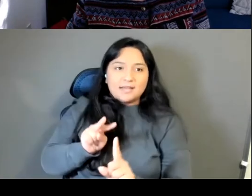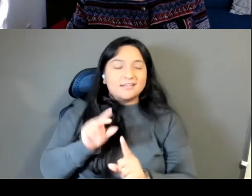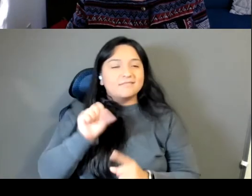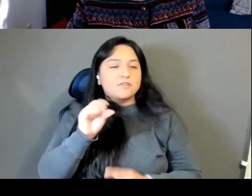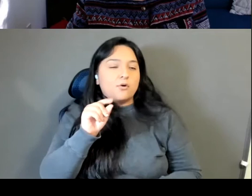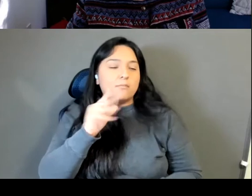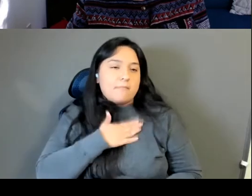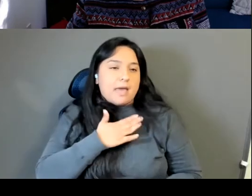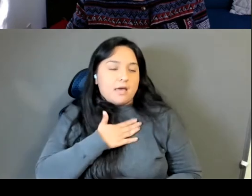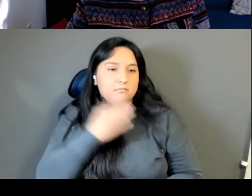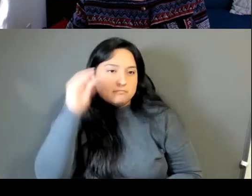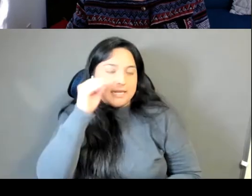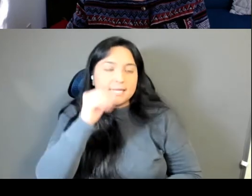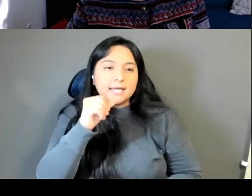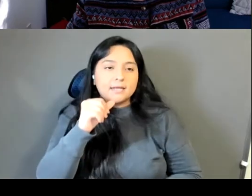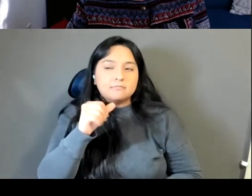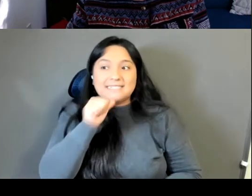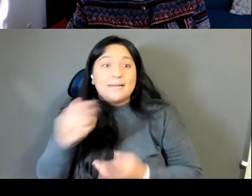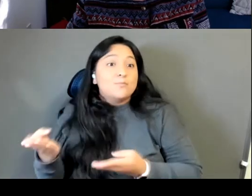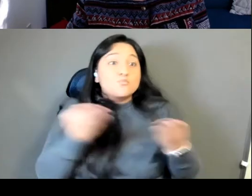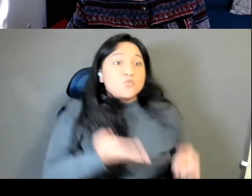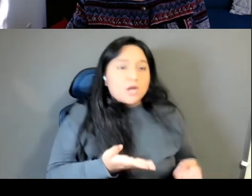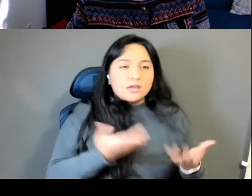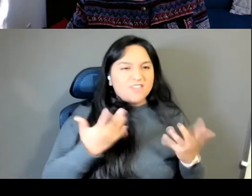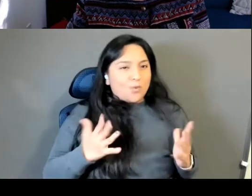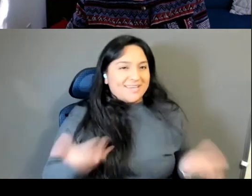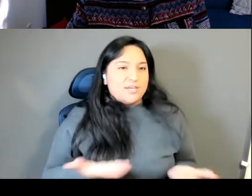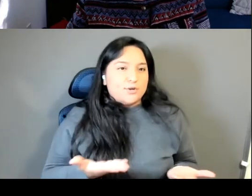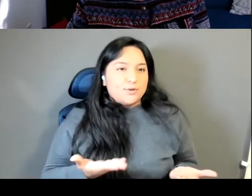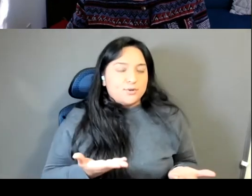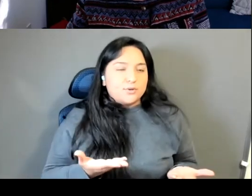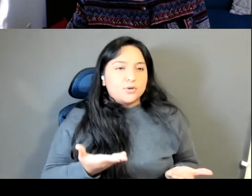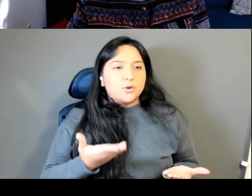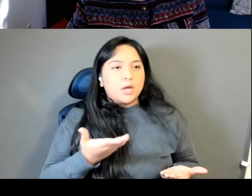but that they're already here and I just kind of was like, welcomed by them in a way that